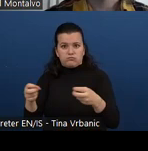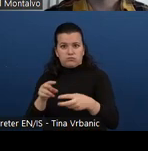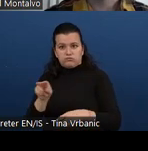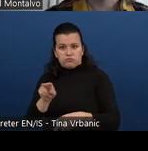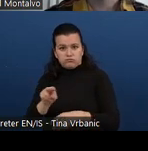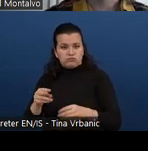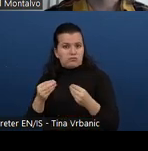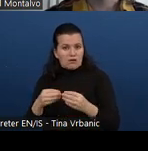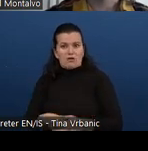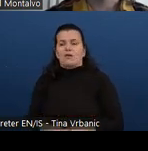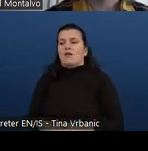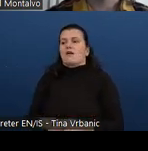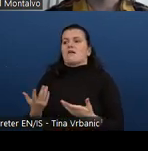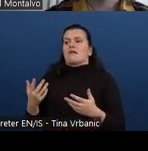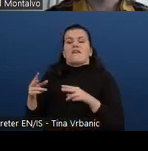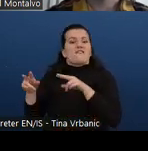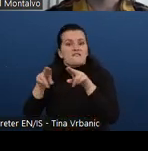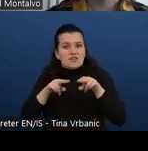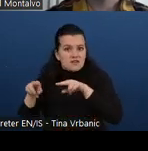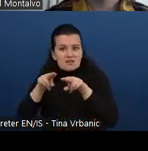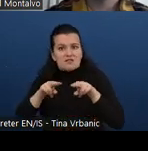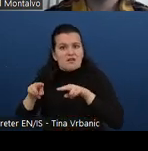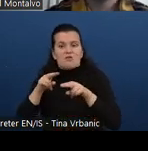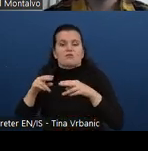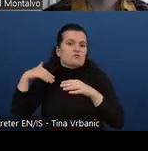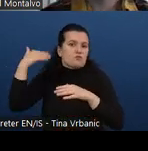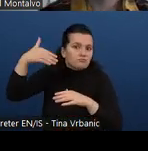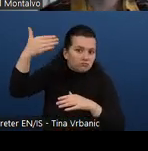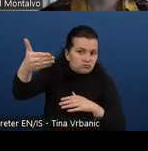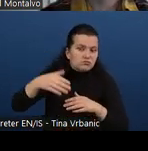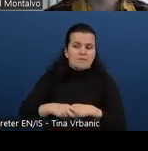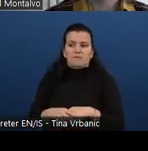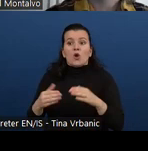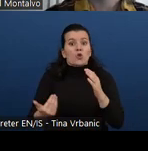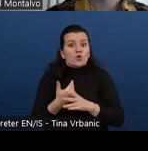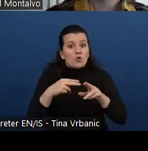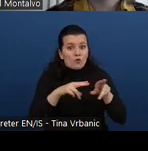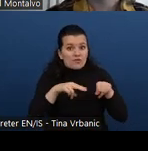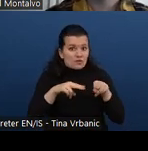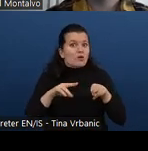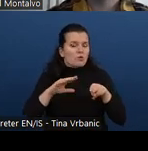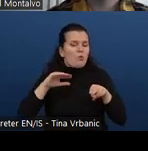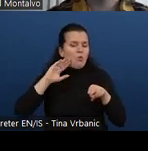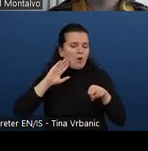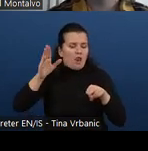We are working on new videos that we're going to be uploading later this year or early next year.